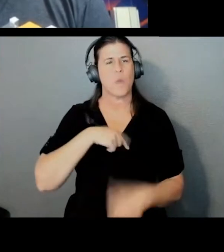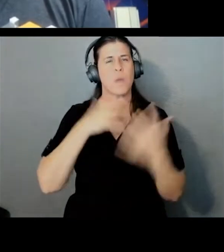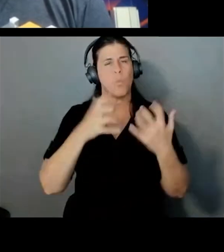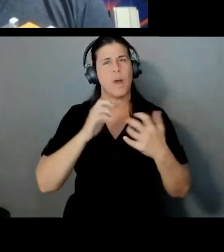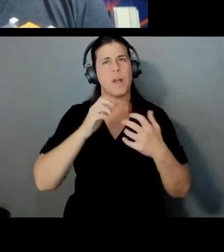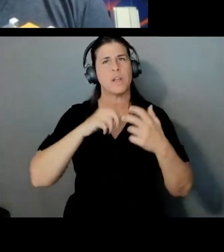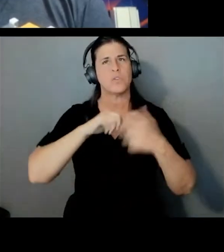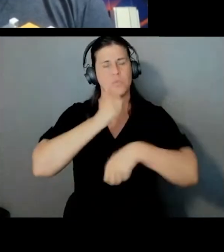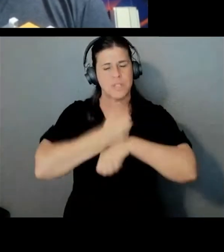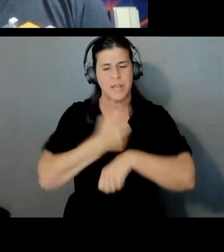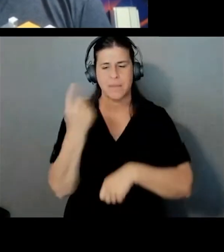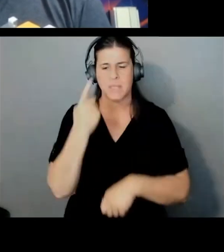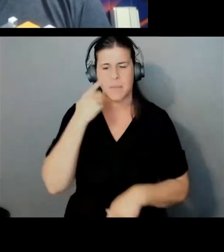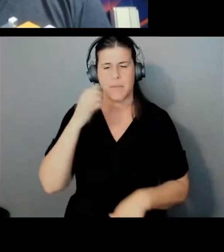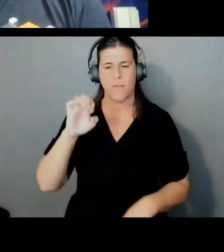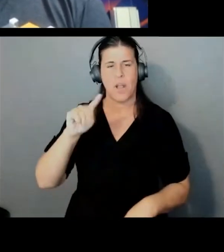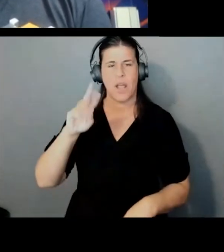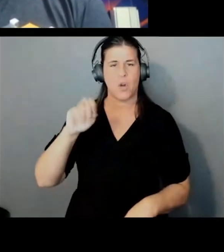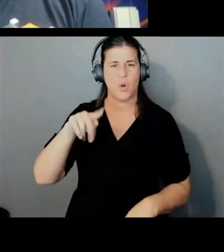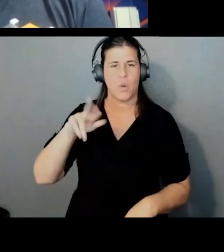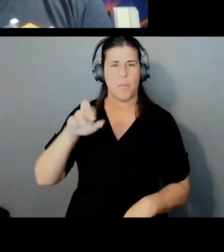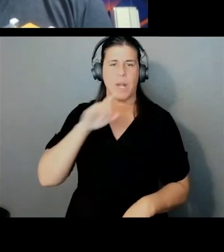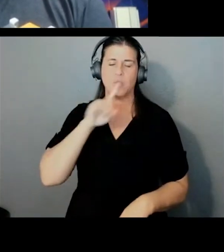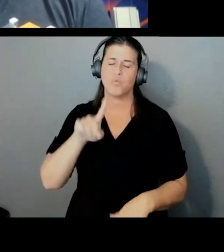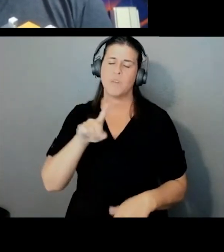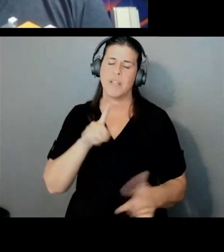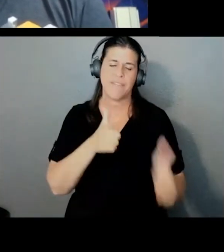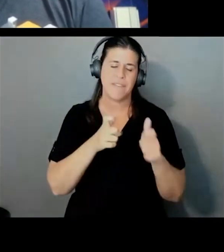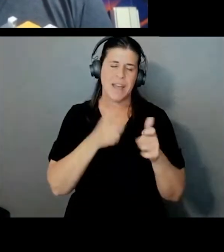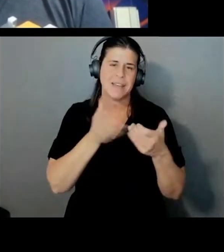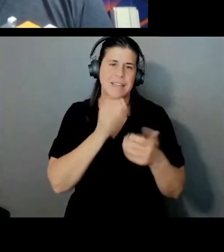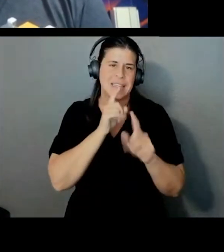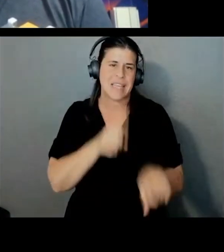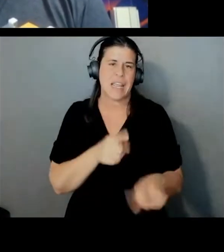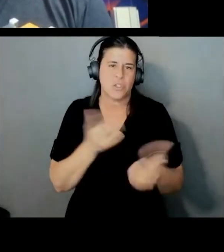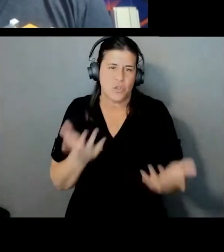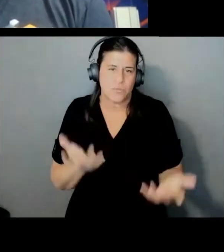So I think the fast, easy answer, Chad, is anybody in an enterprise setting